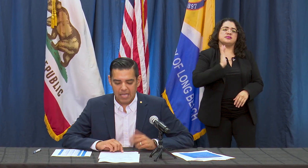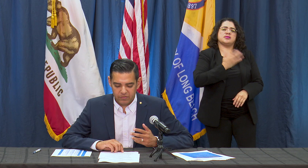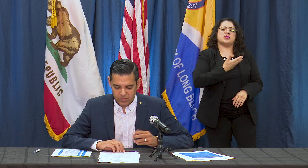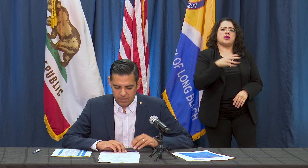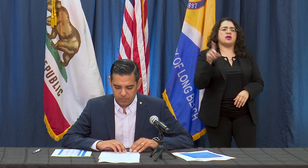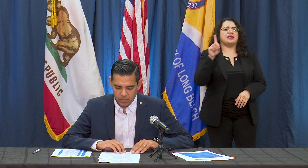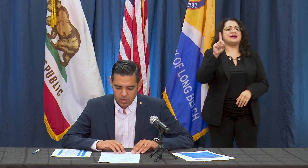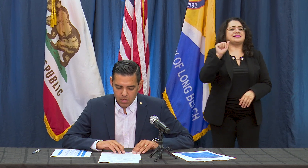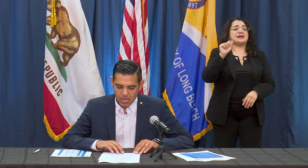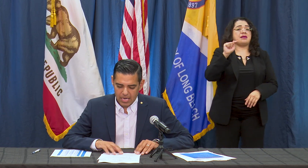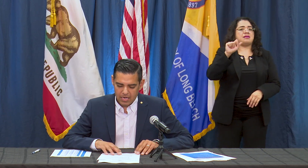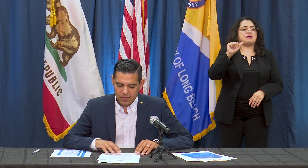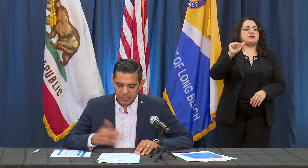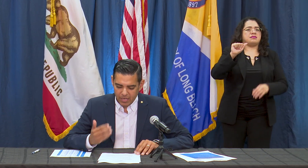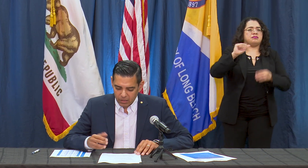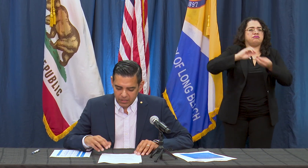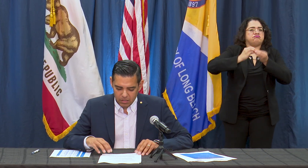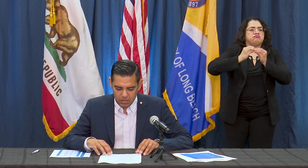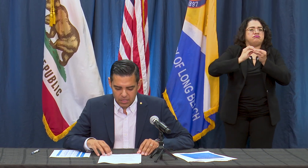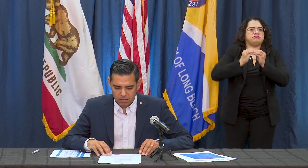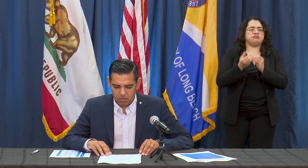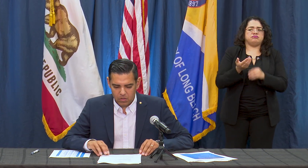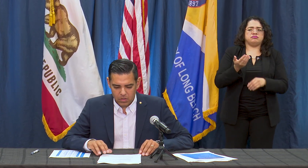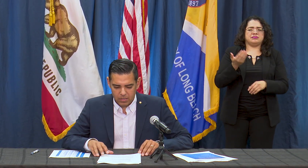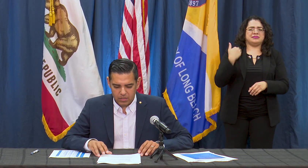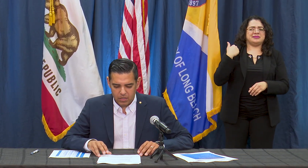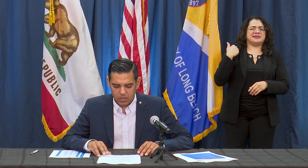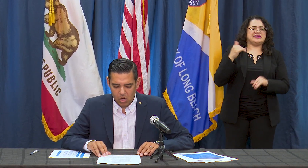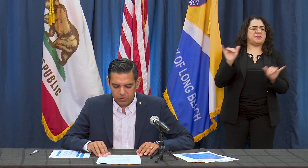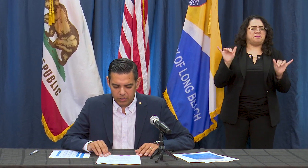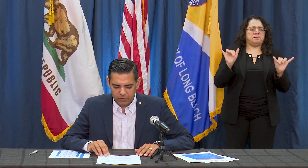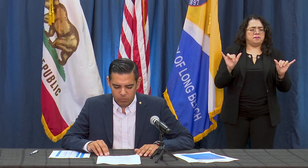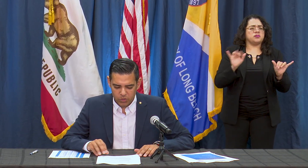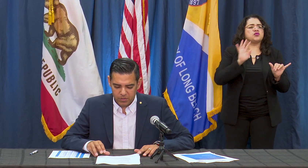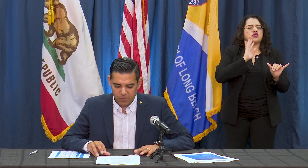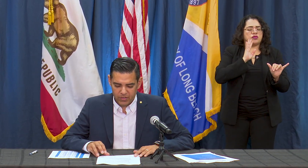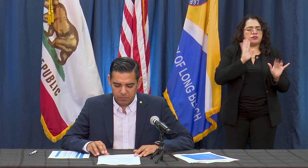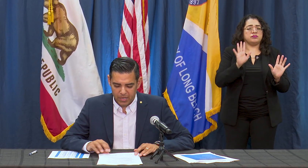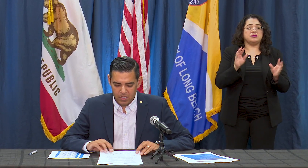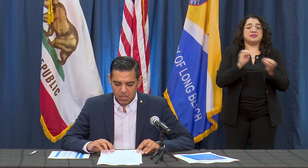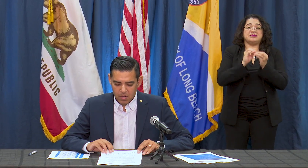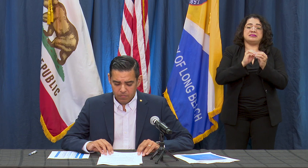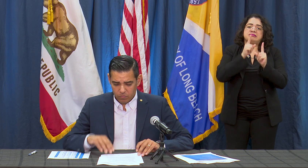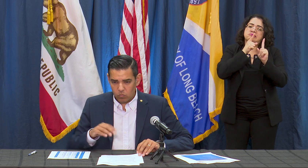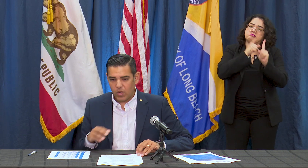time and I think Kelly can also give some more specifics but